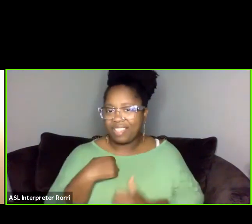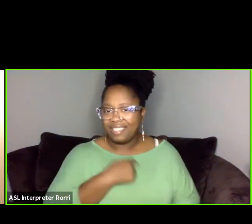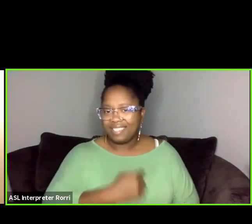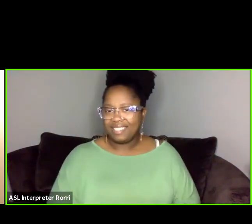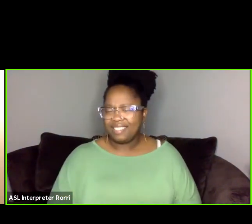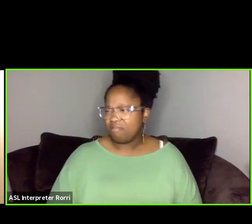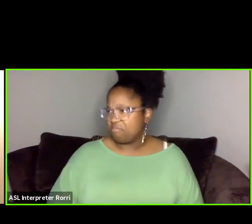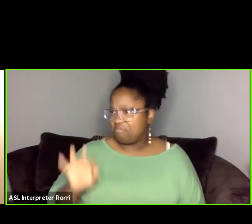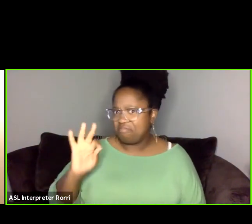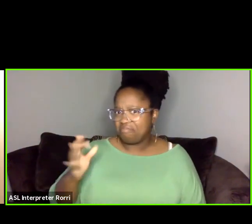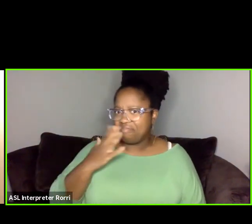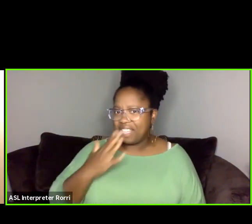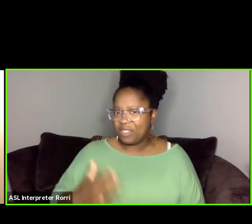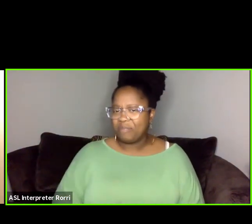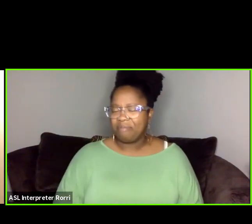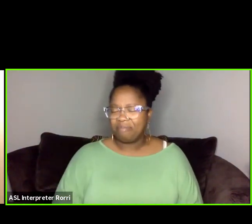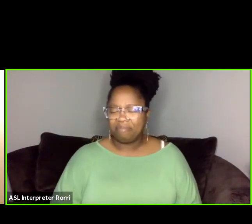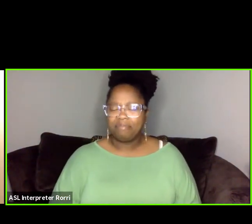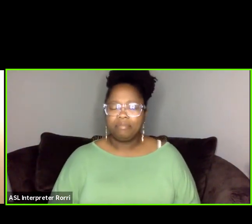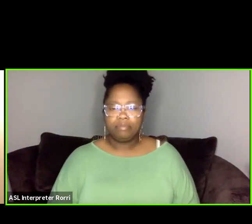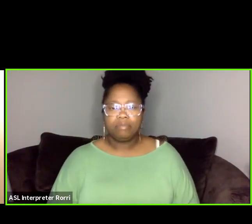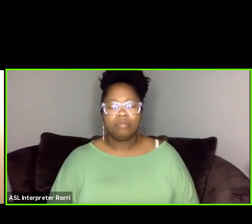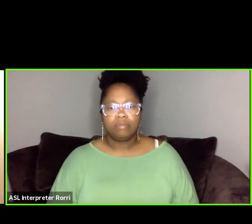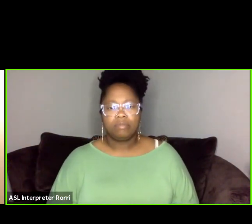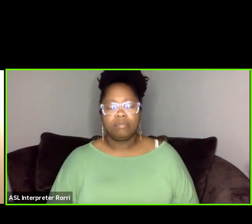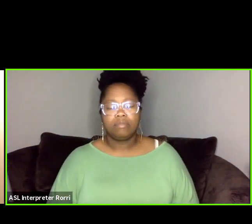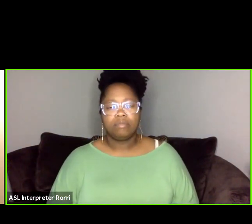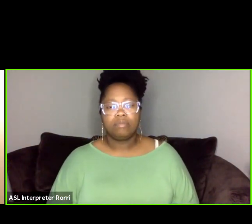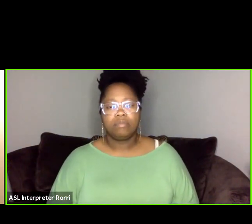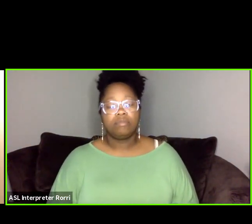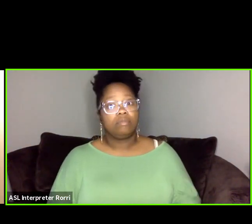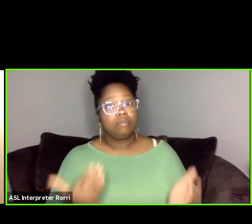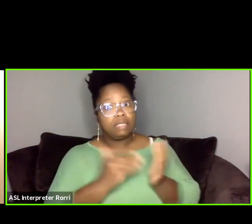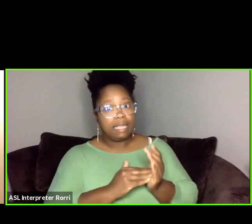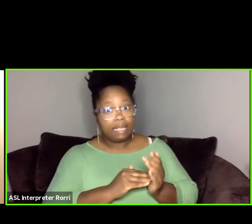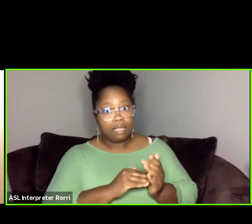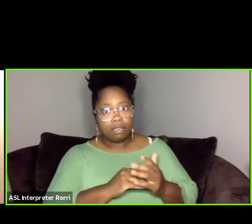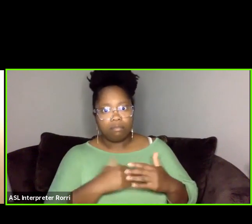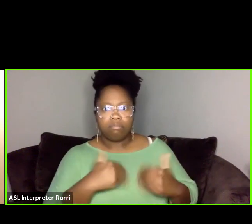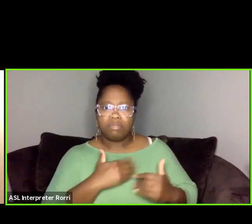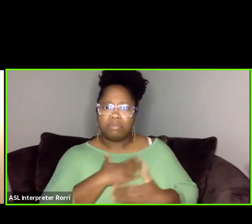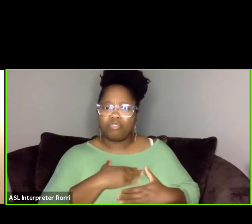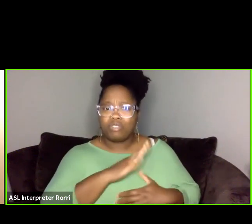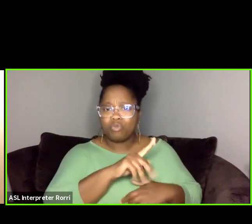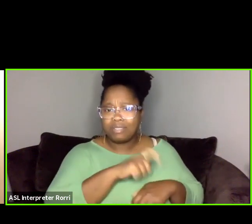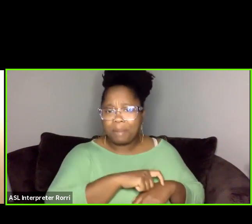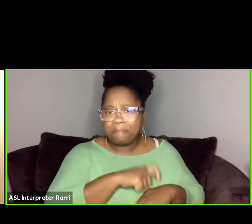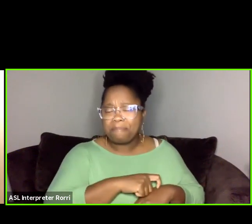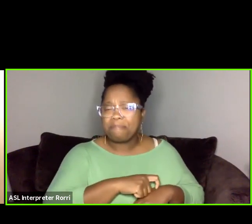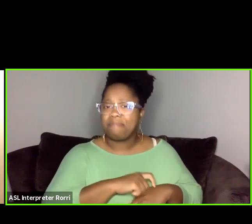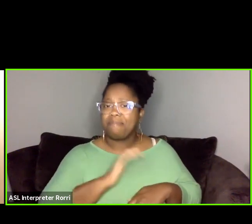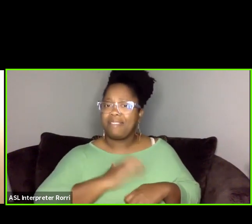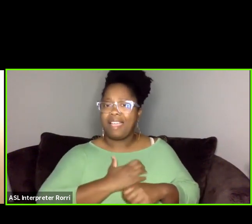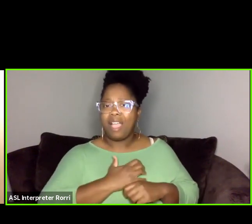Thank you. And again, I really appreciate your time and really appreciate all of our audience members' patience